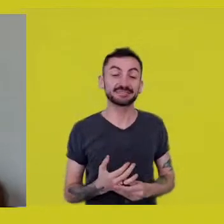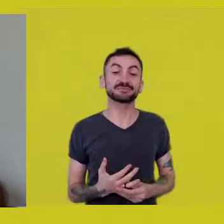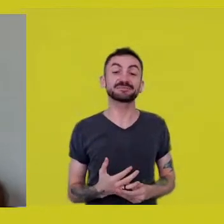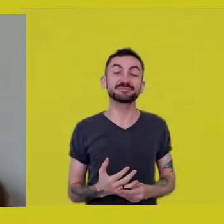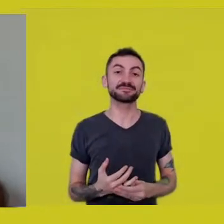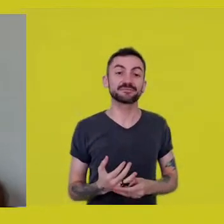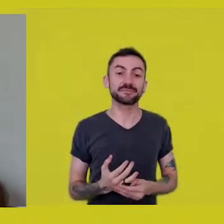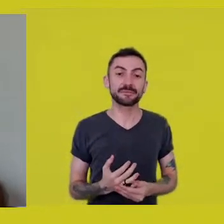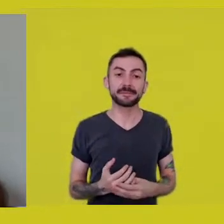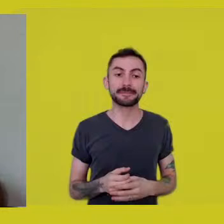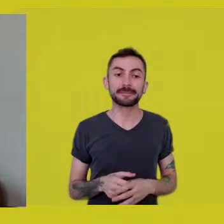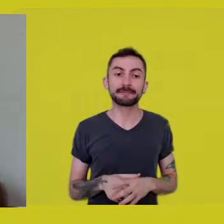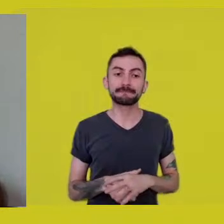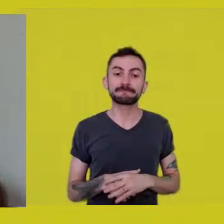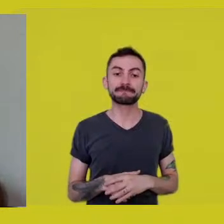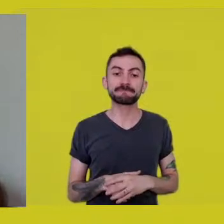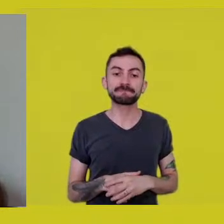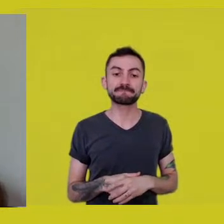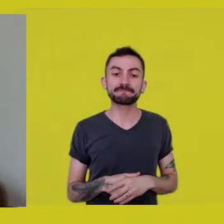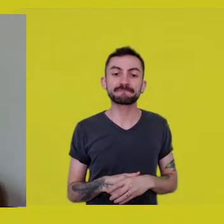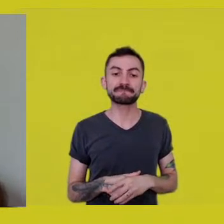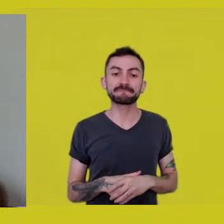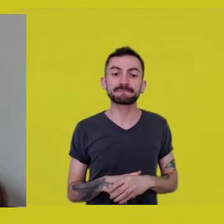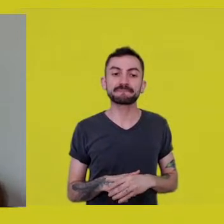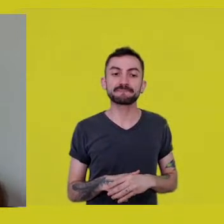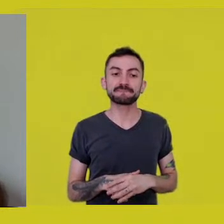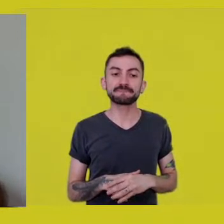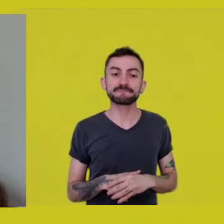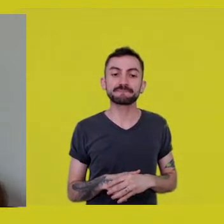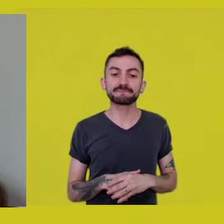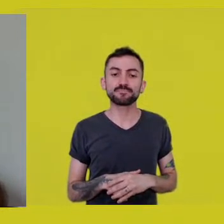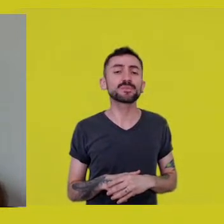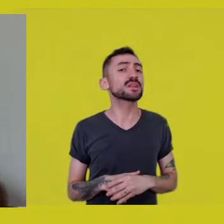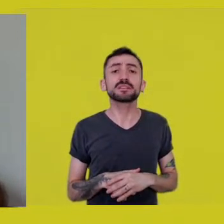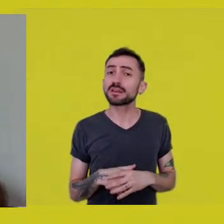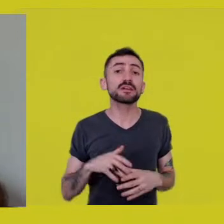Look... -Cool. Long live the freedom of press.